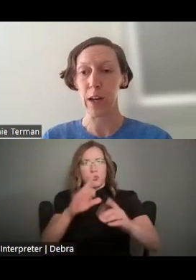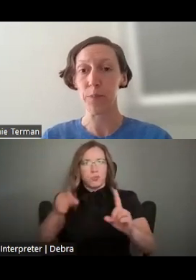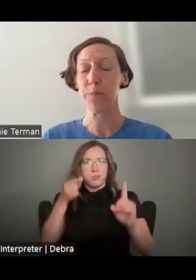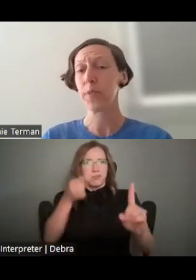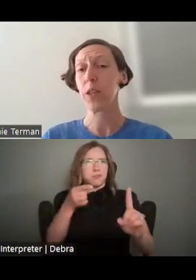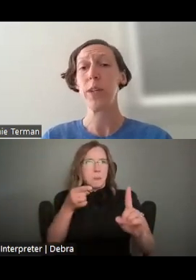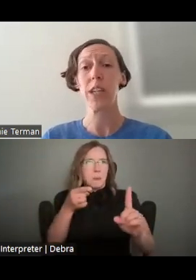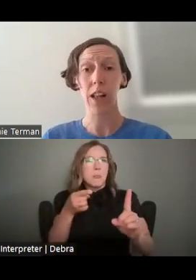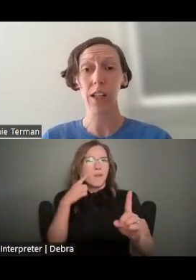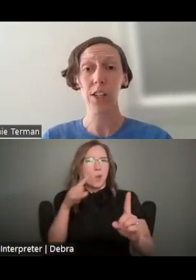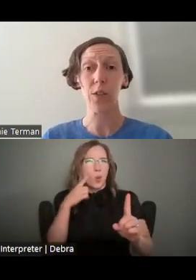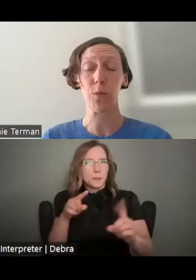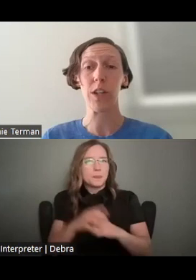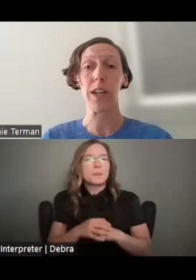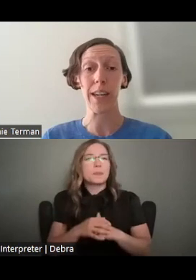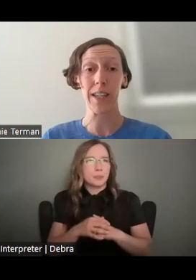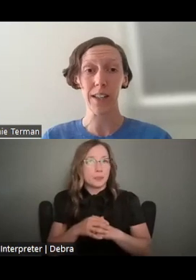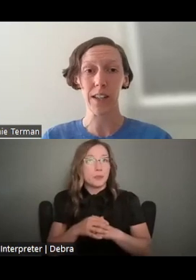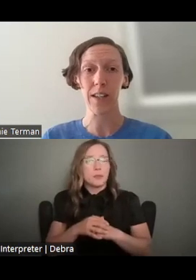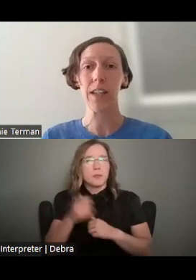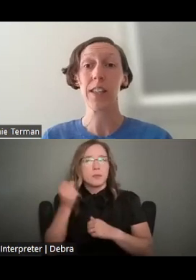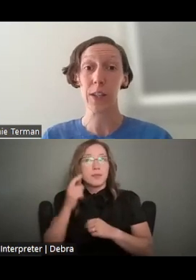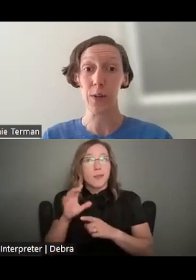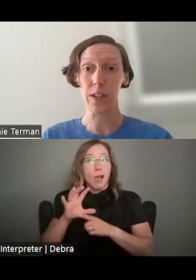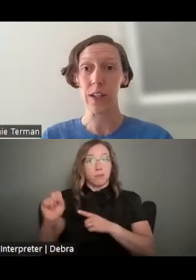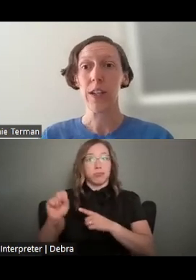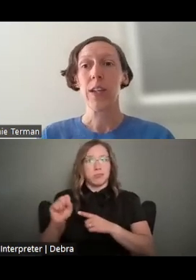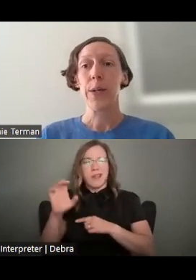NOW, WE ACKNOWLEDGE THAT THE WORD EXCELLENCE IS LOADED.